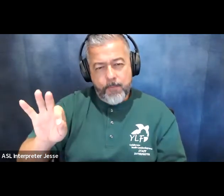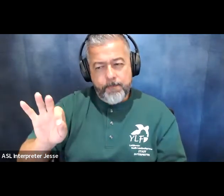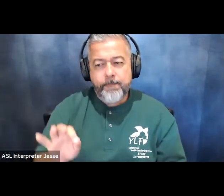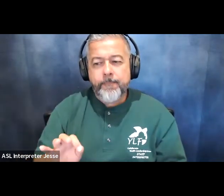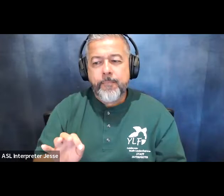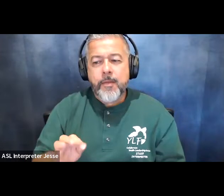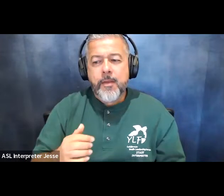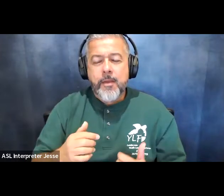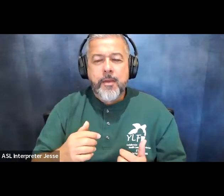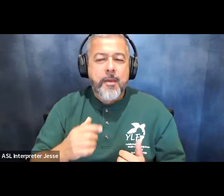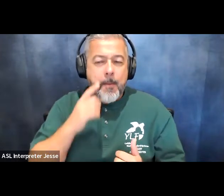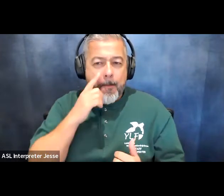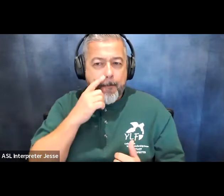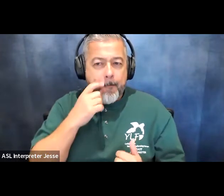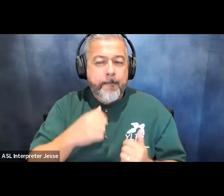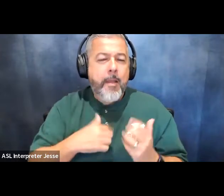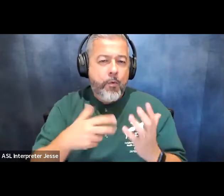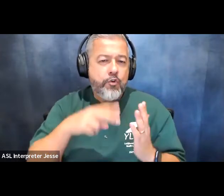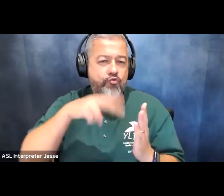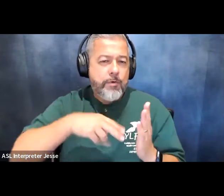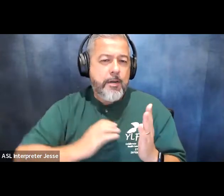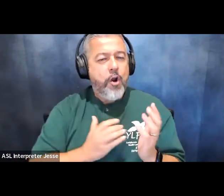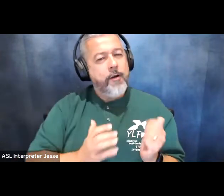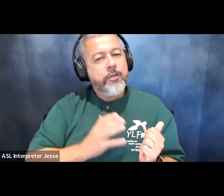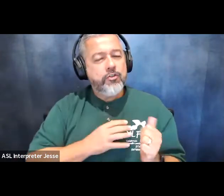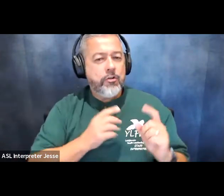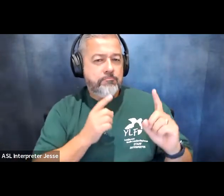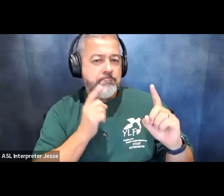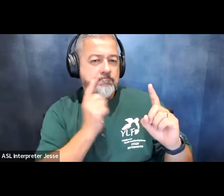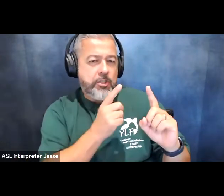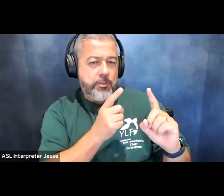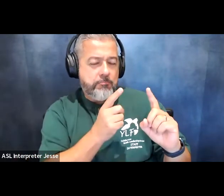want to read like our official mission so you guys know what this organization is all about